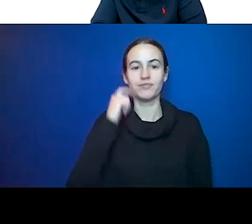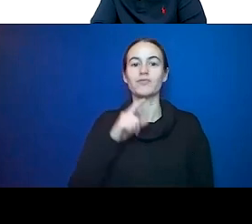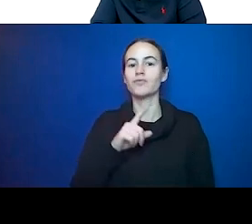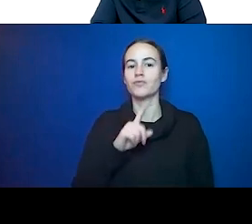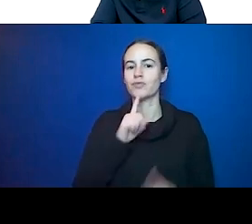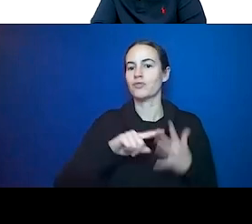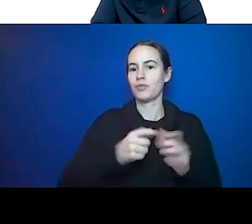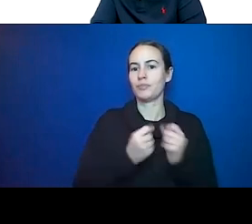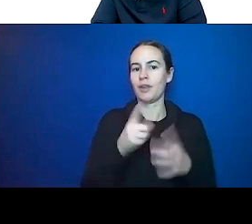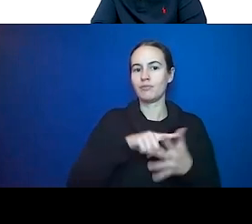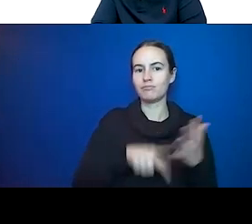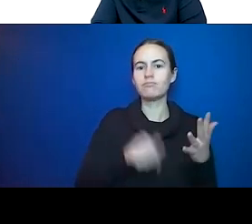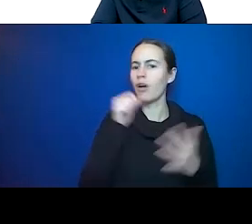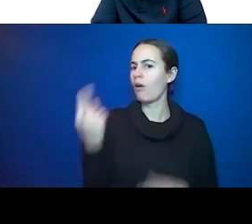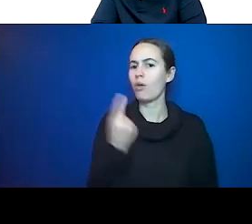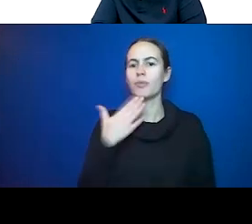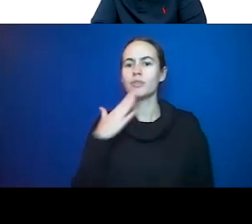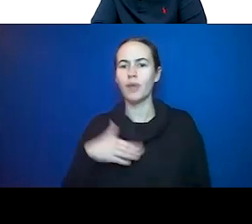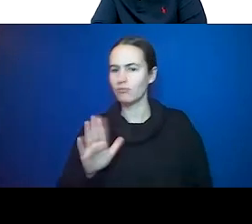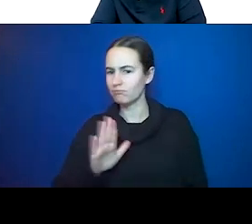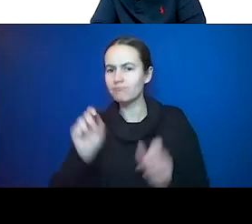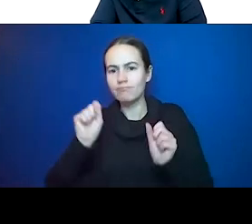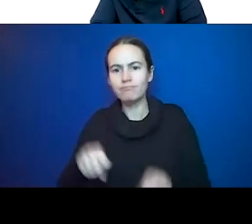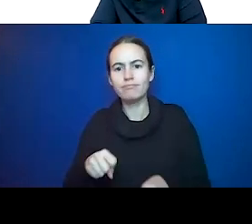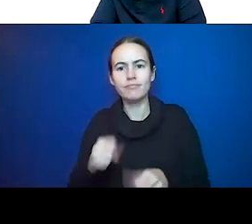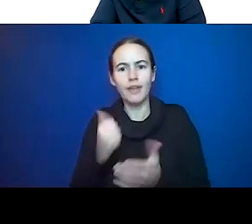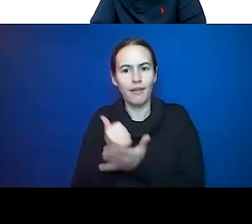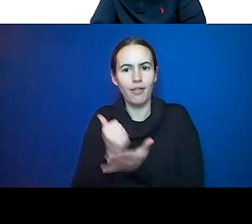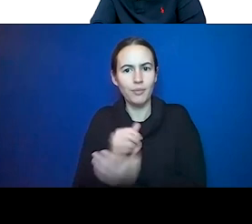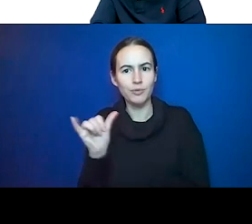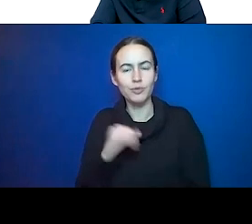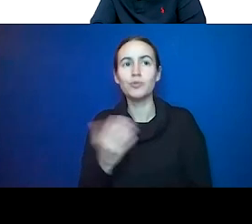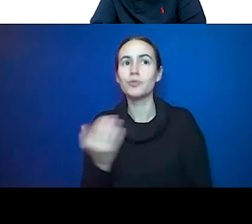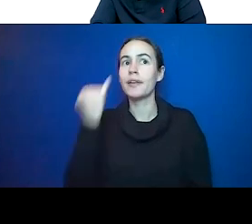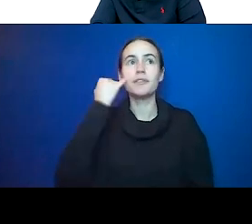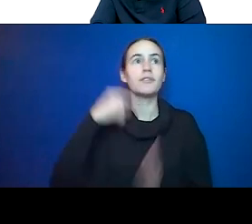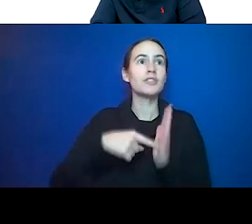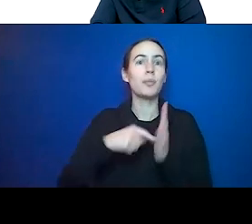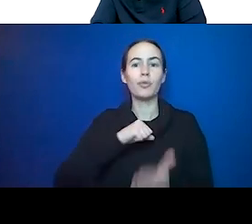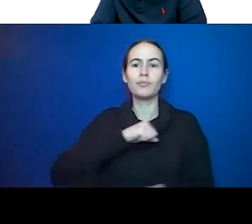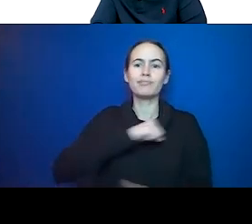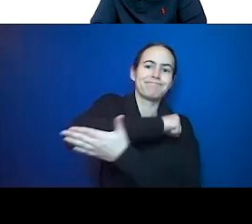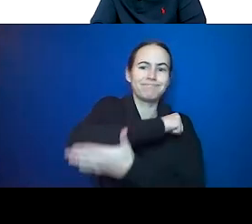helps us in fact. Again when we bang our elbow and it swells,